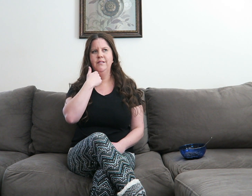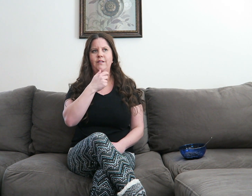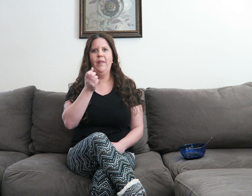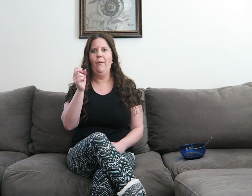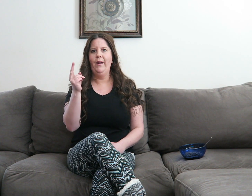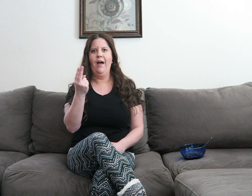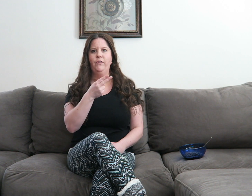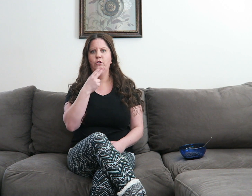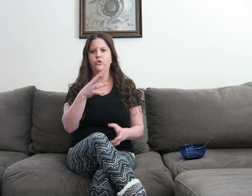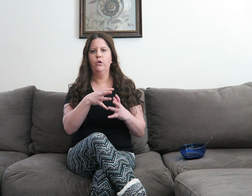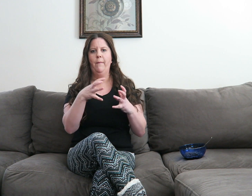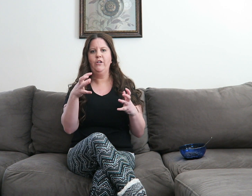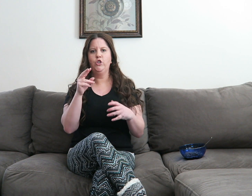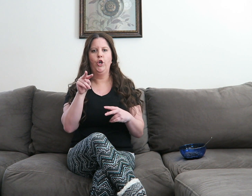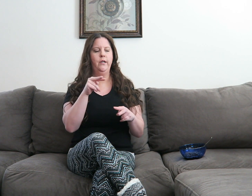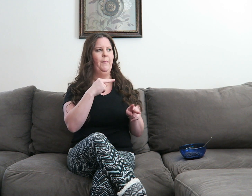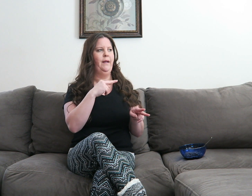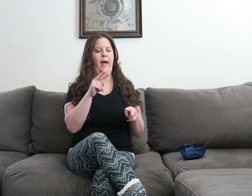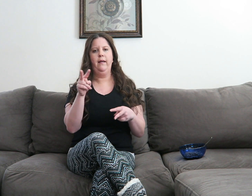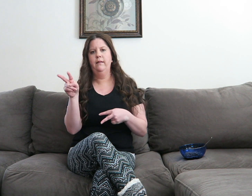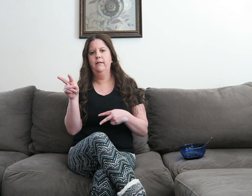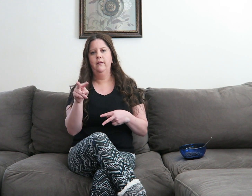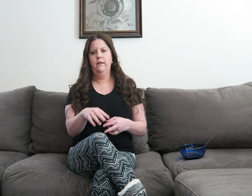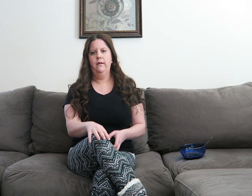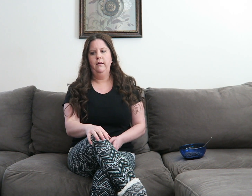So, I don't have to use too much turning my neck